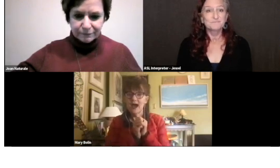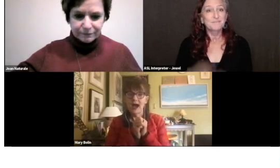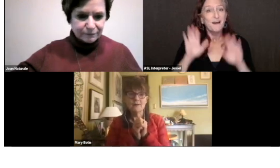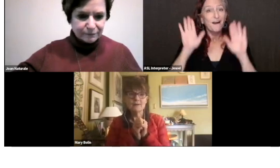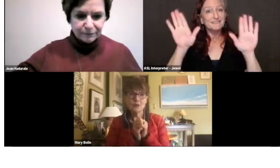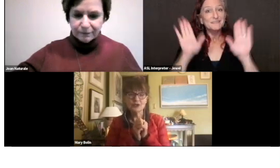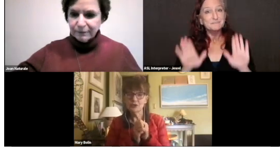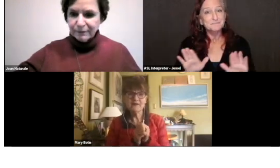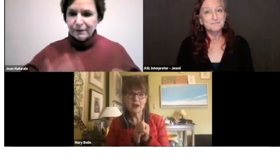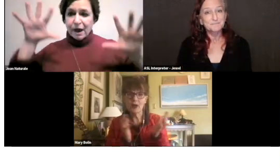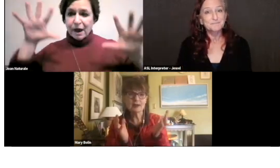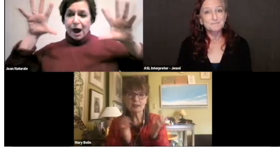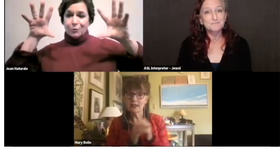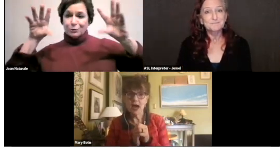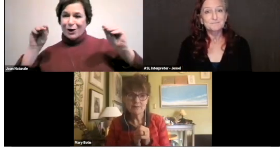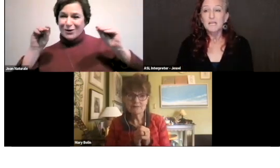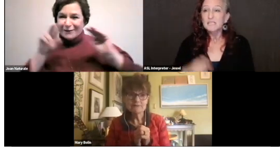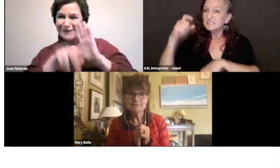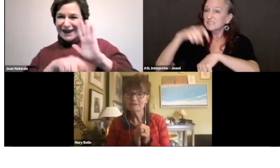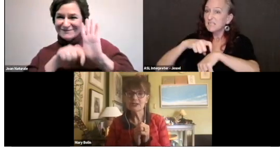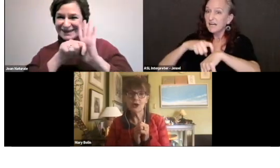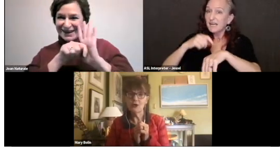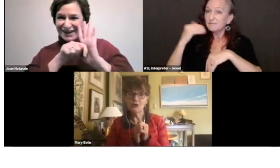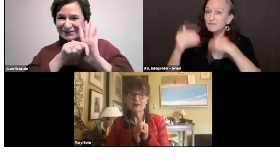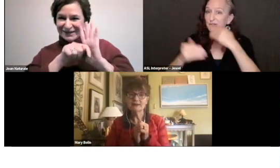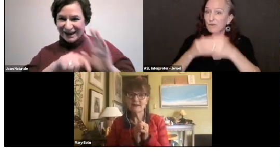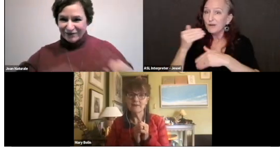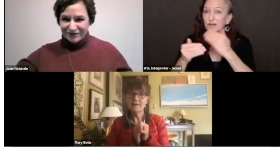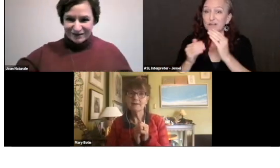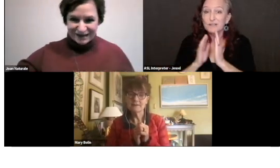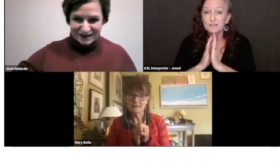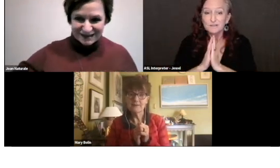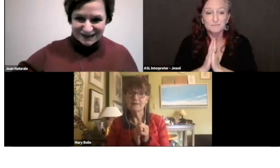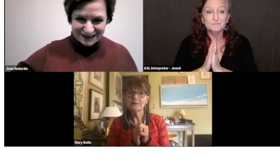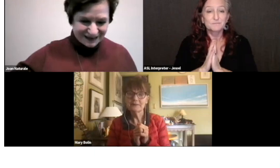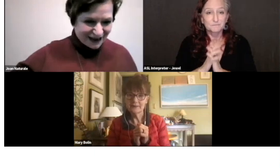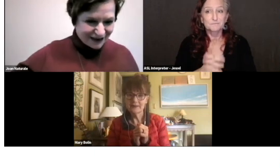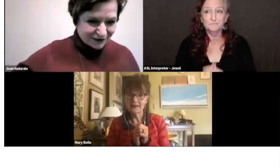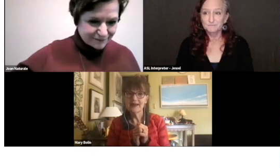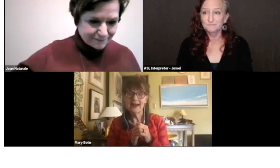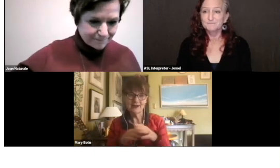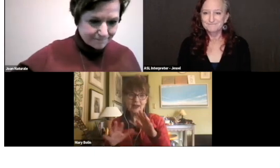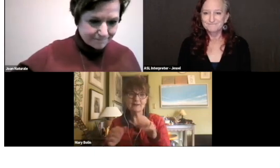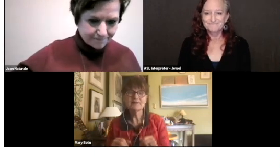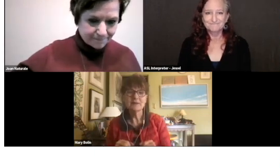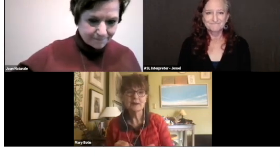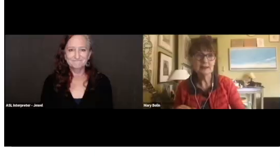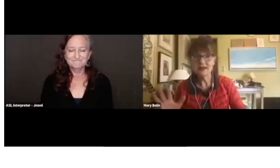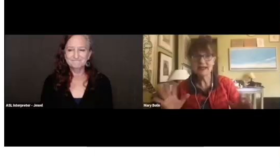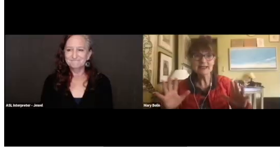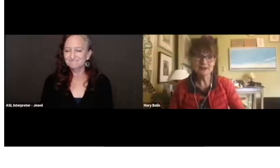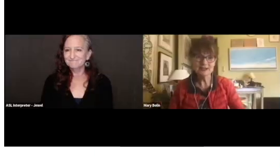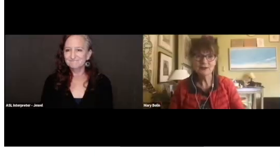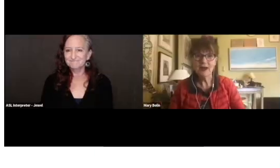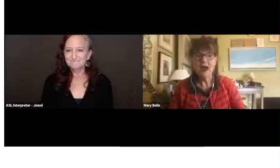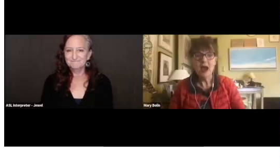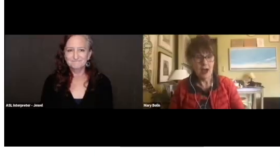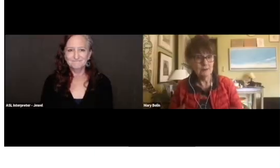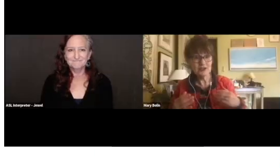We're doing very well on time so -- I'm going to turn off my video now. Okay. In a minute, I will too.